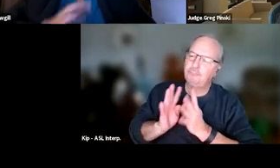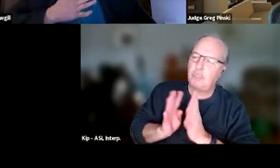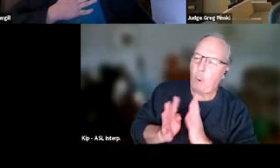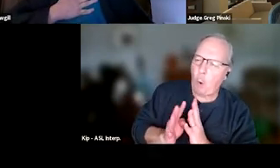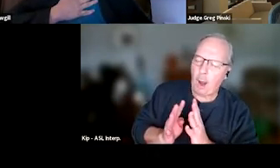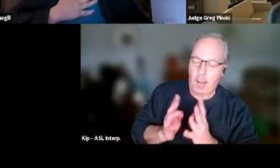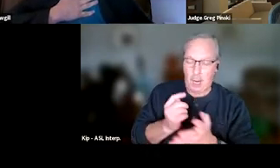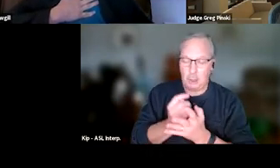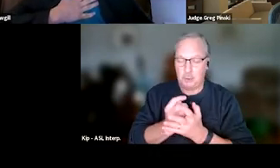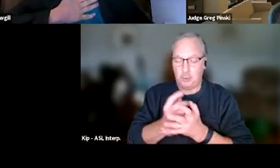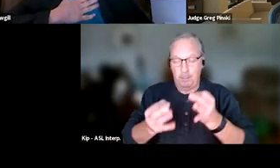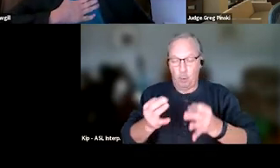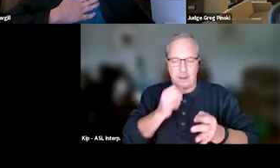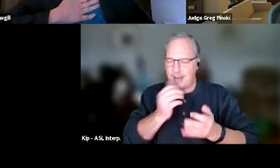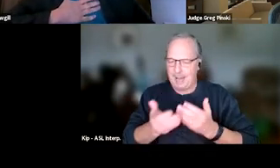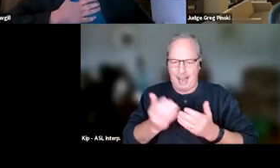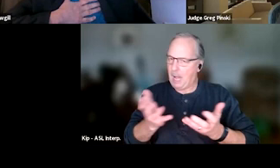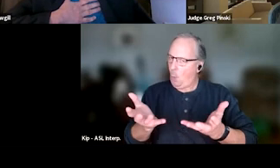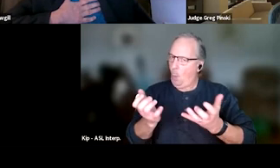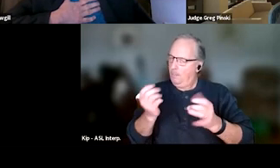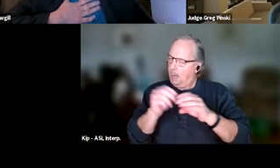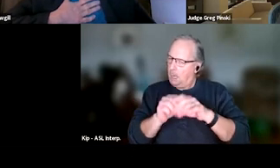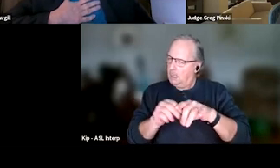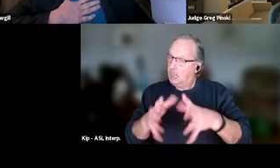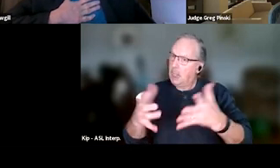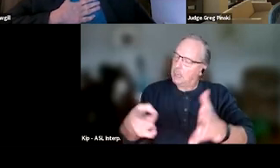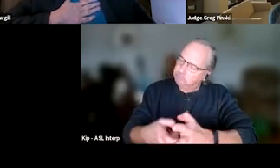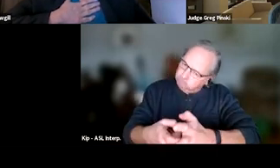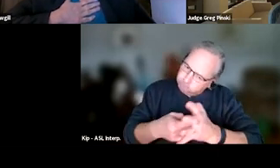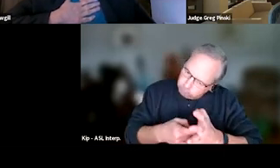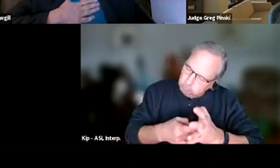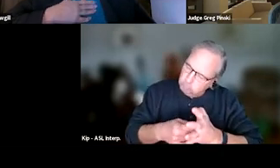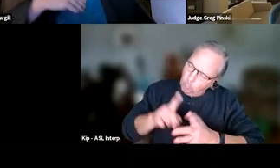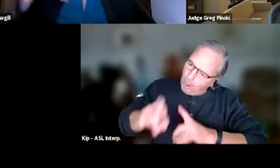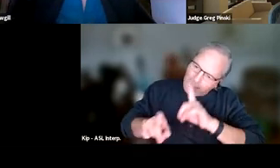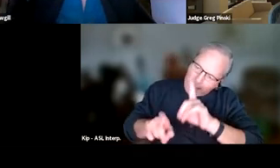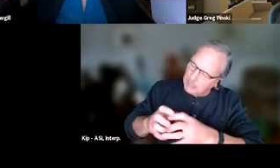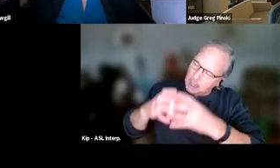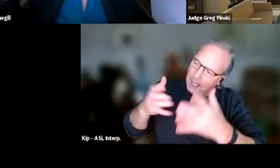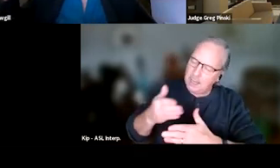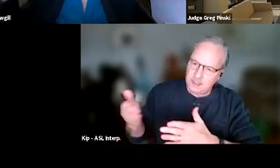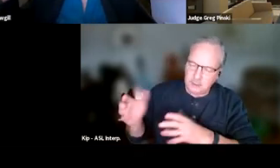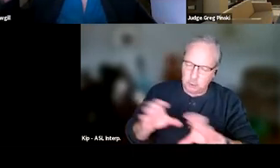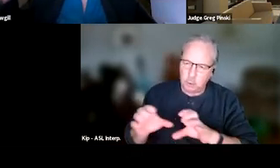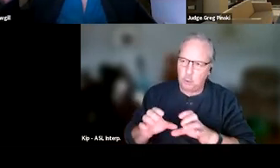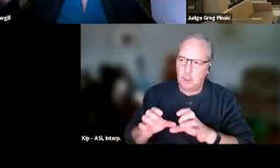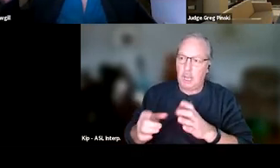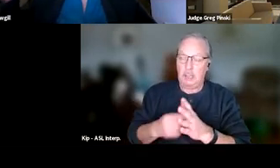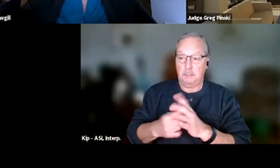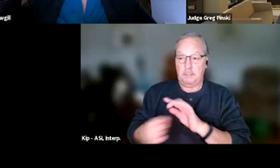I would not want to be in a treatment court. There's a lot of demands. We ask a lot of things. And so sometimes they come in because of the legal incentive,